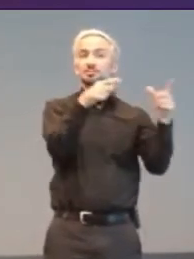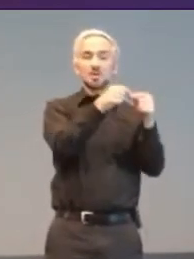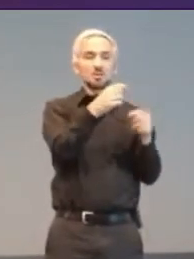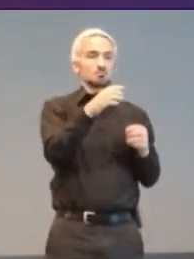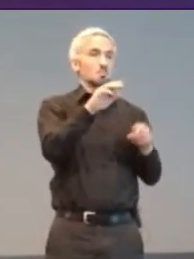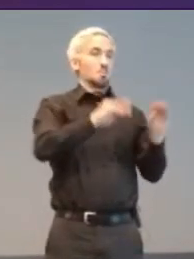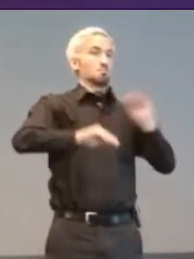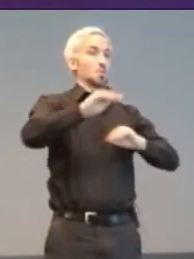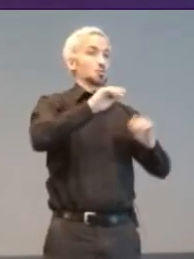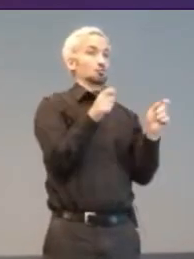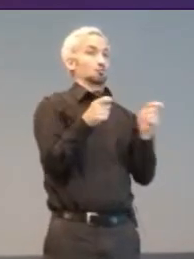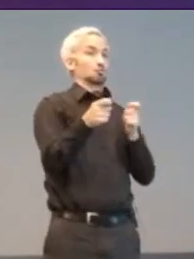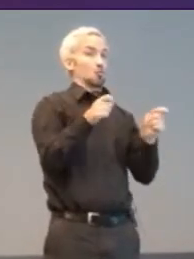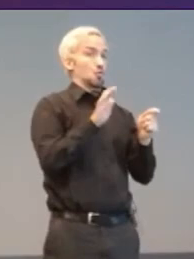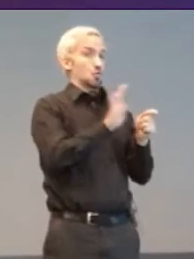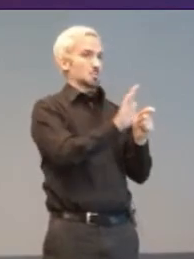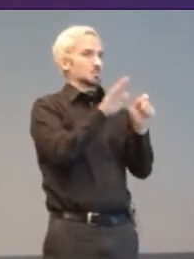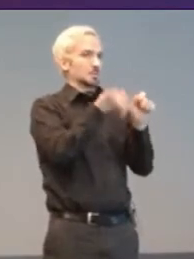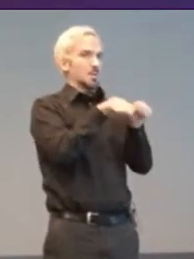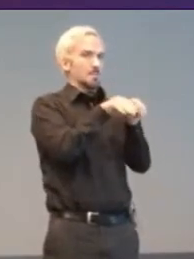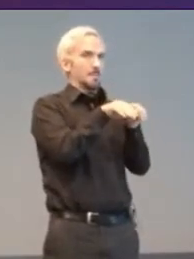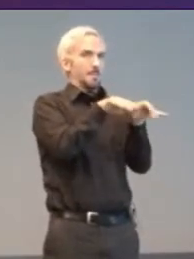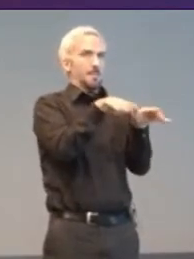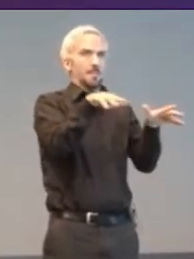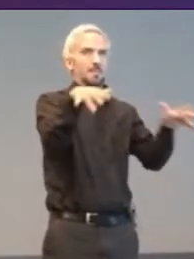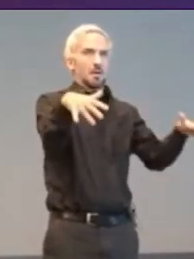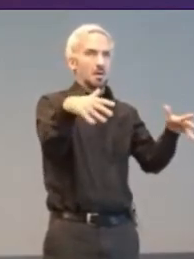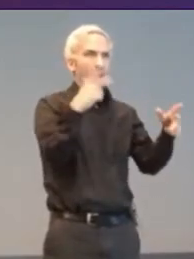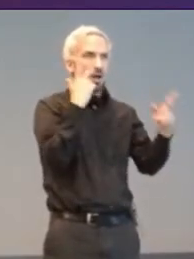for those who could manage them, into retirement homes and beyond.